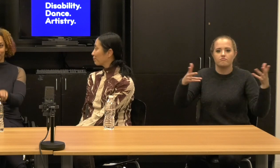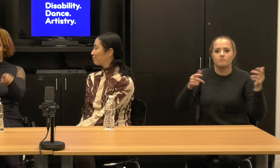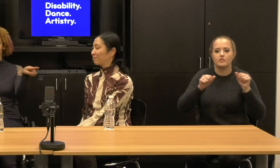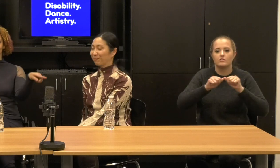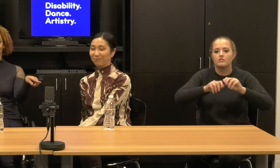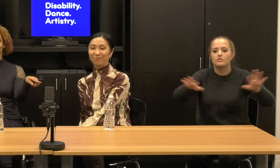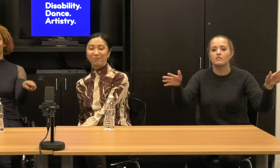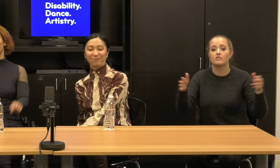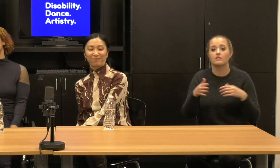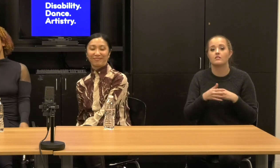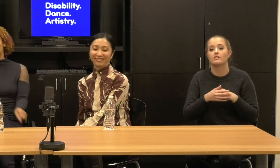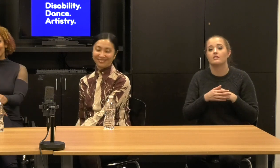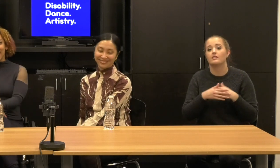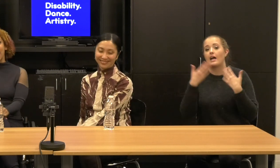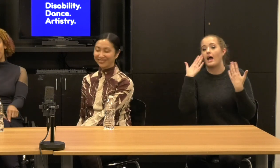Challenged the world. I know that was out there.